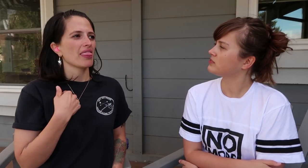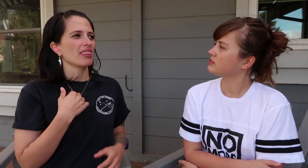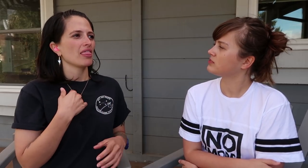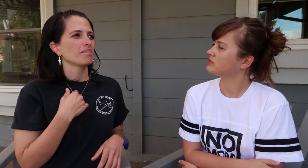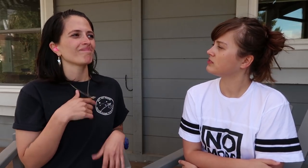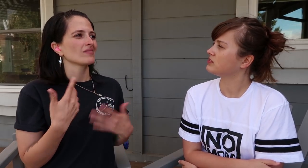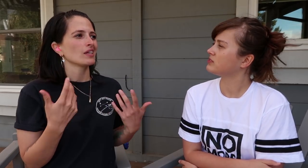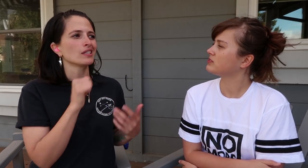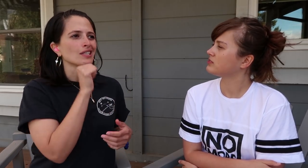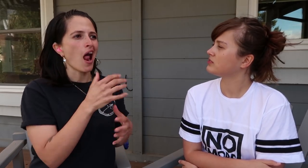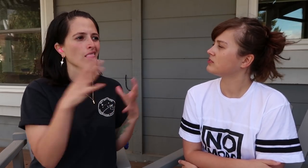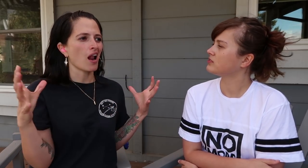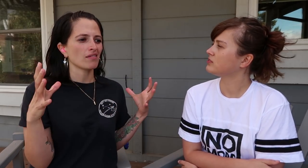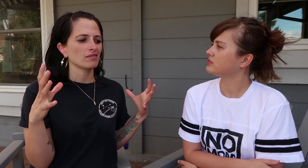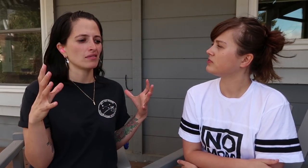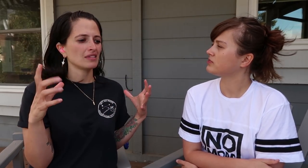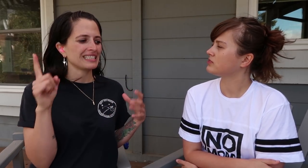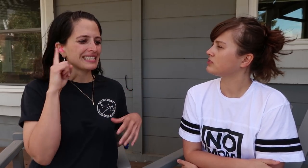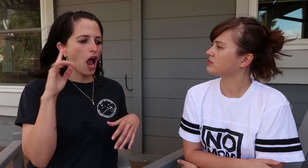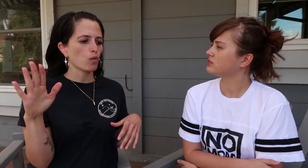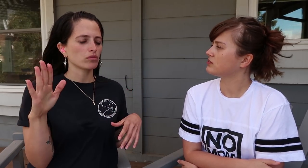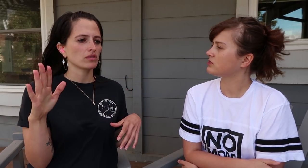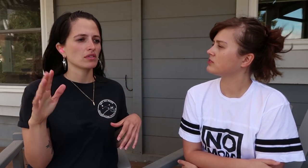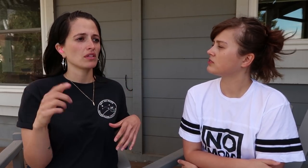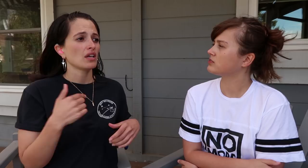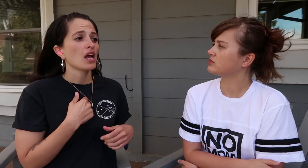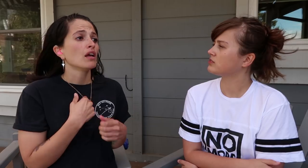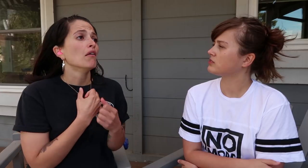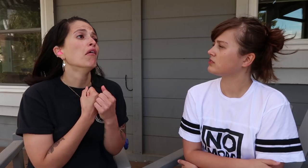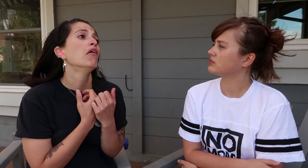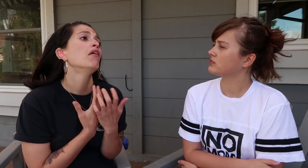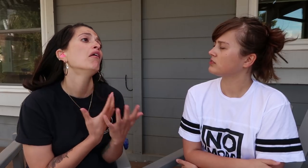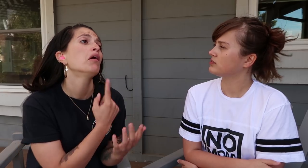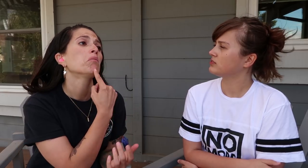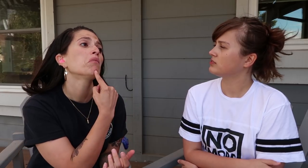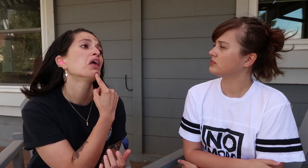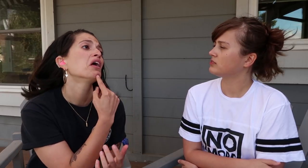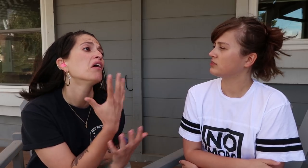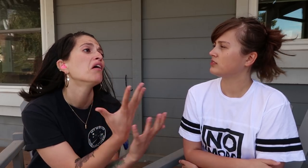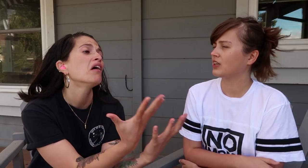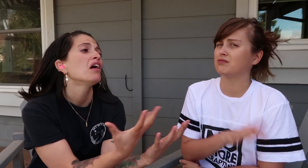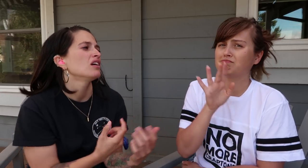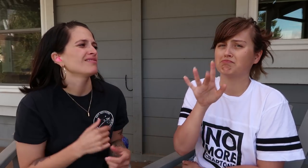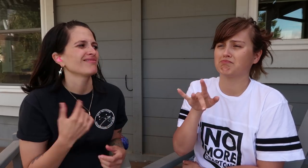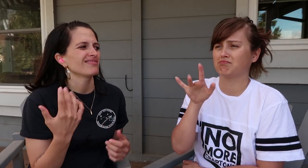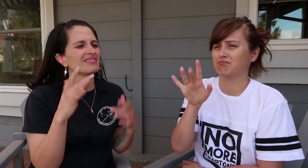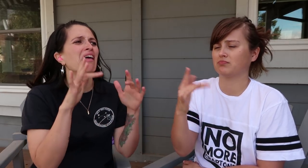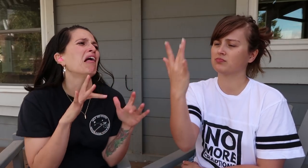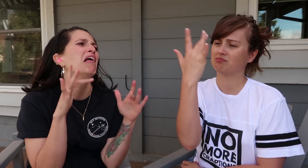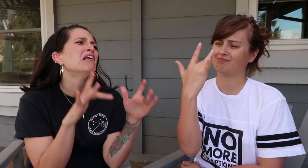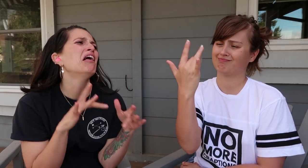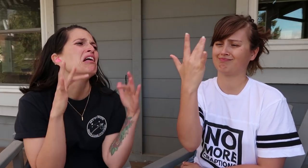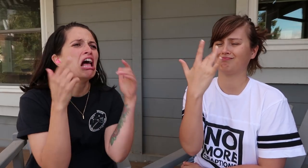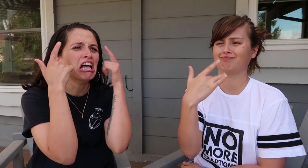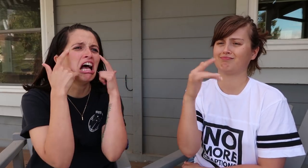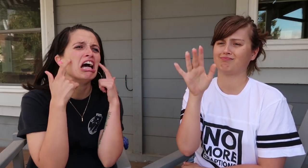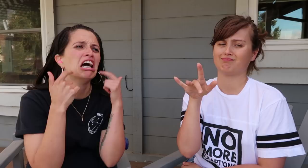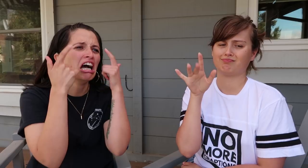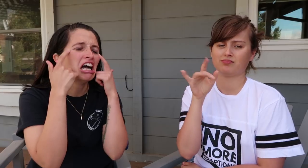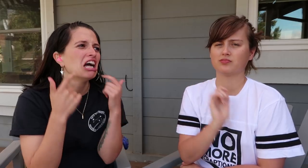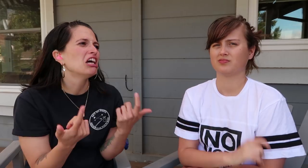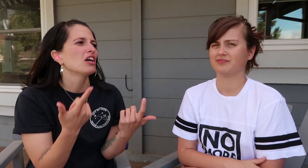There’s not a lot of sounds I would miss that would be like, “Oh, poor me!”